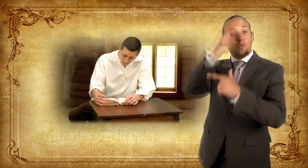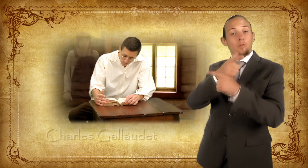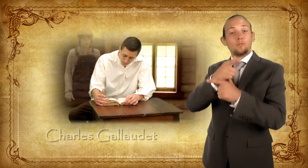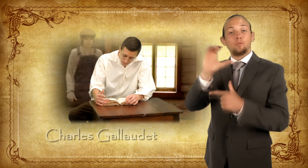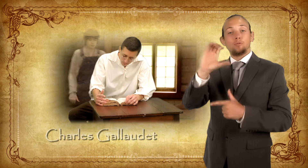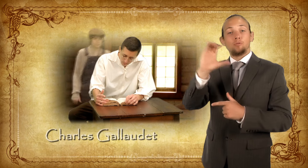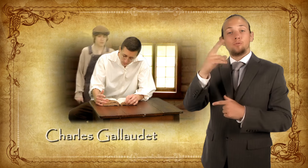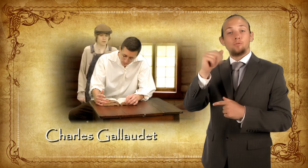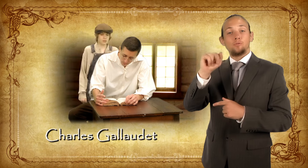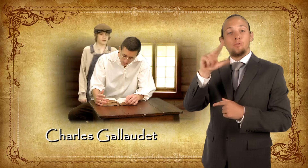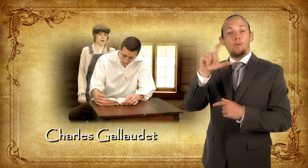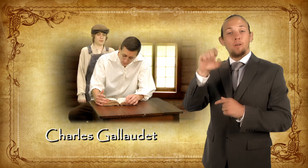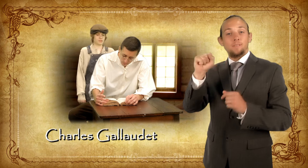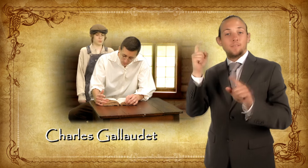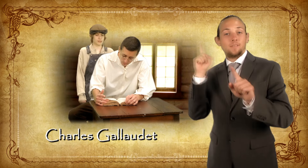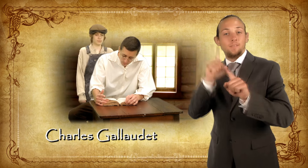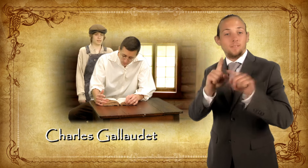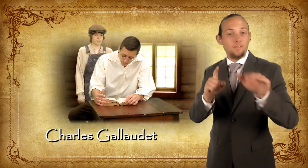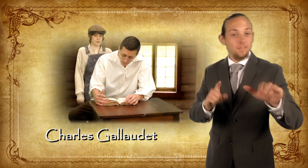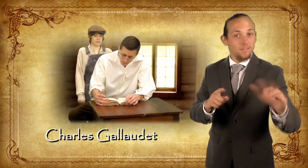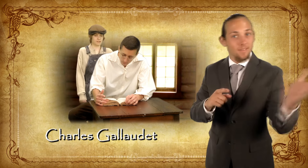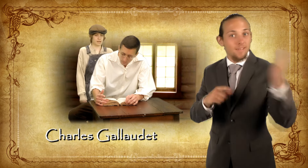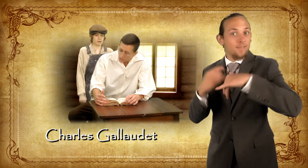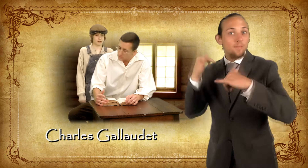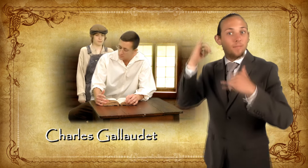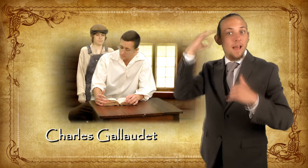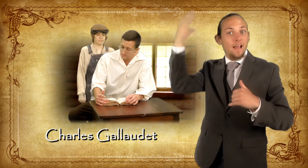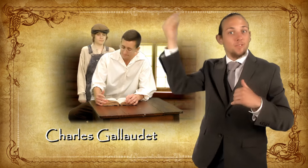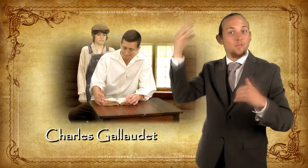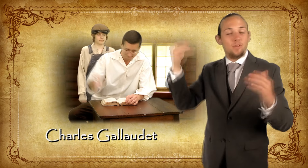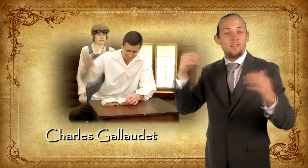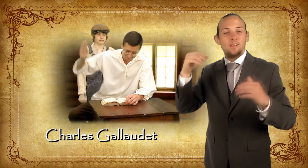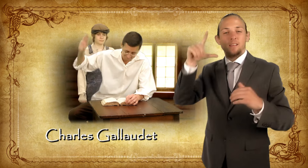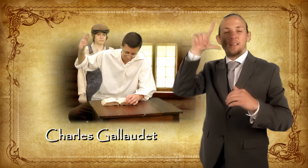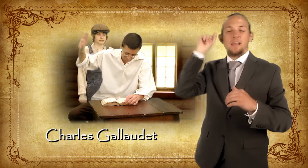One day, his brother Charles invited him to go outside and play.